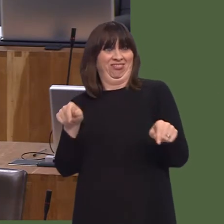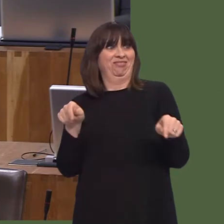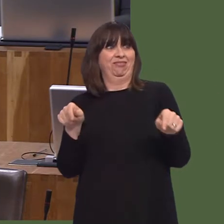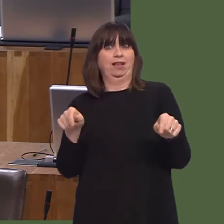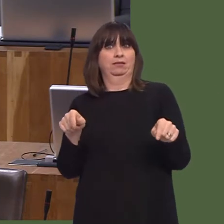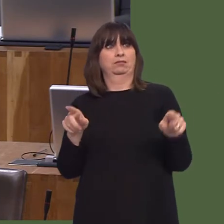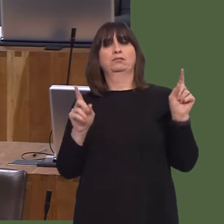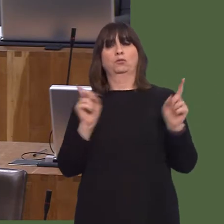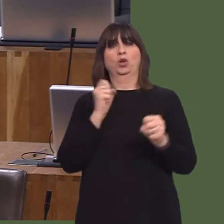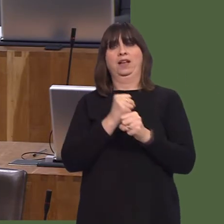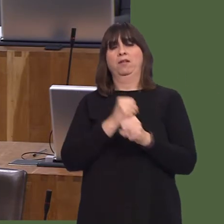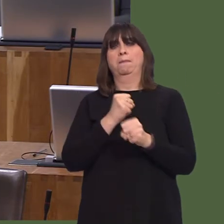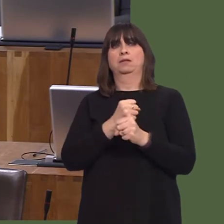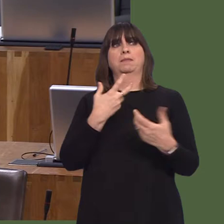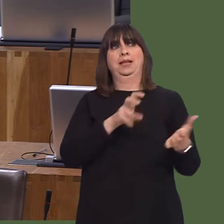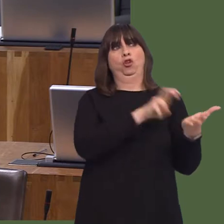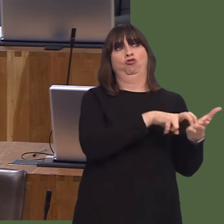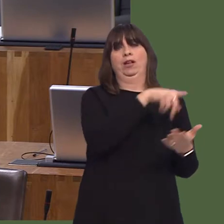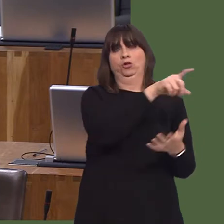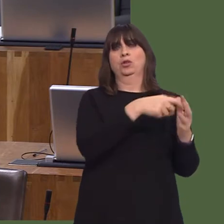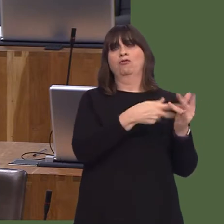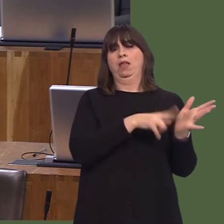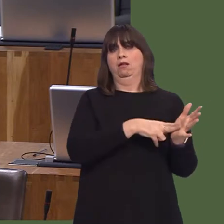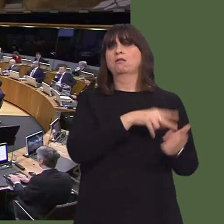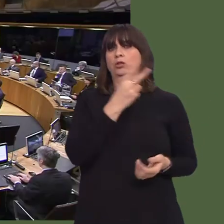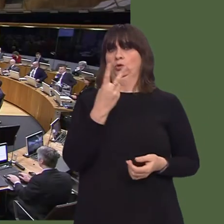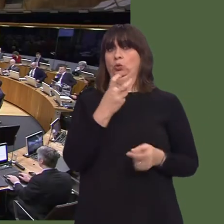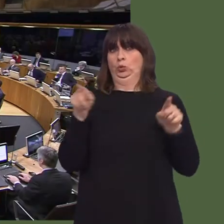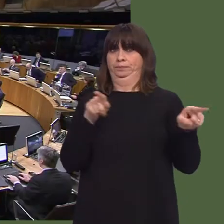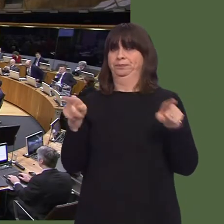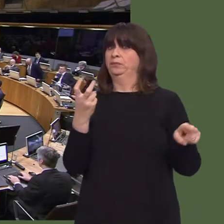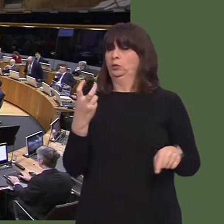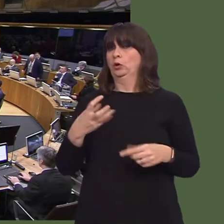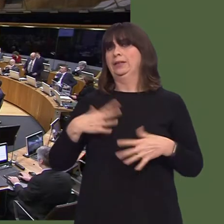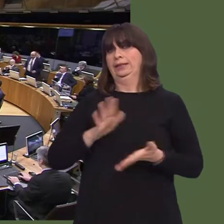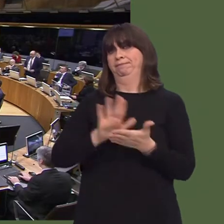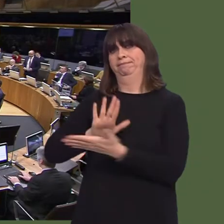I know that the director of health and social services has been around the different accident